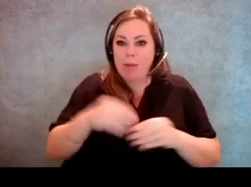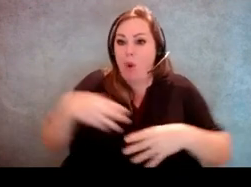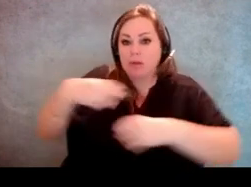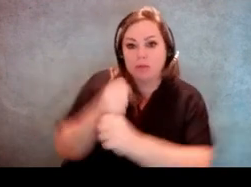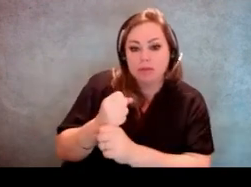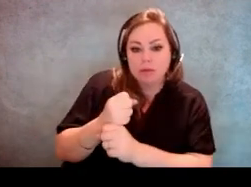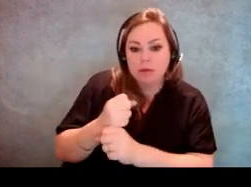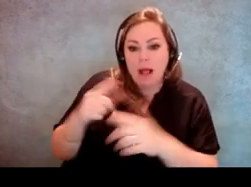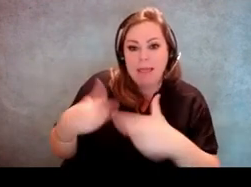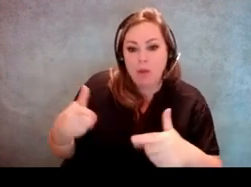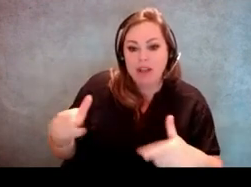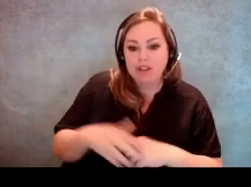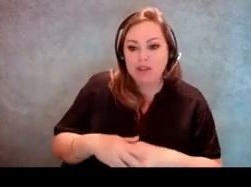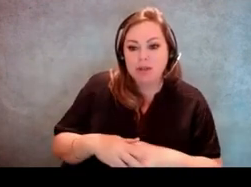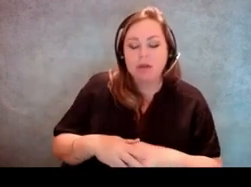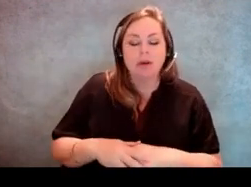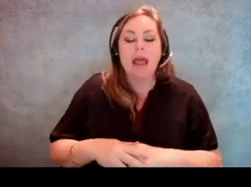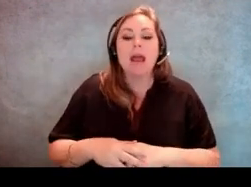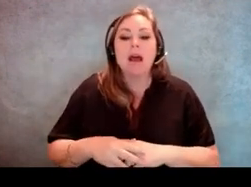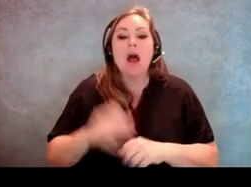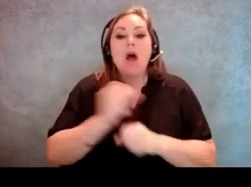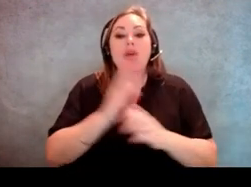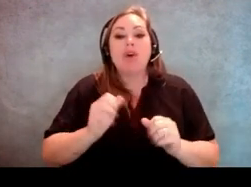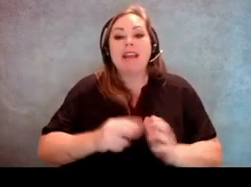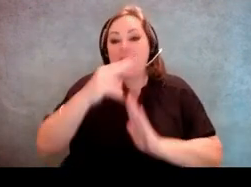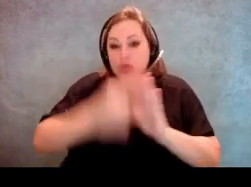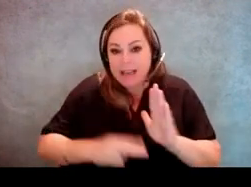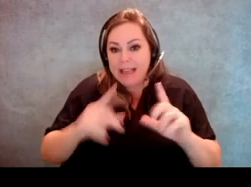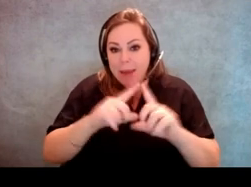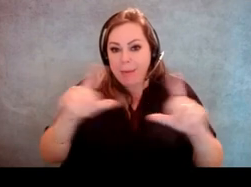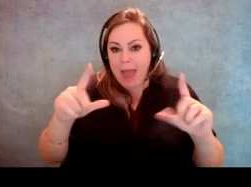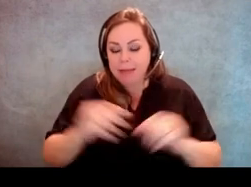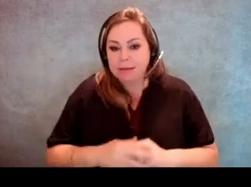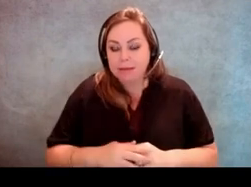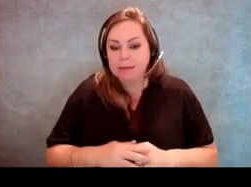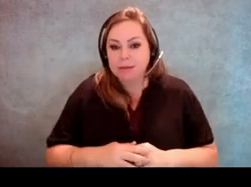[Jeff Miller] A poll worker can read the ballot or read the language,